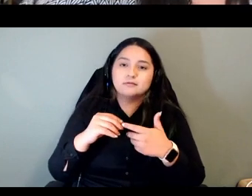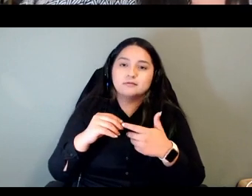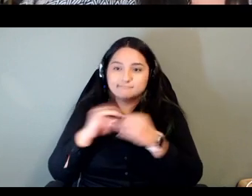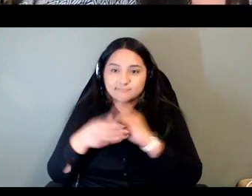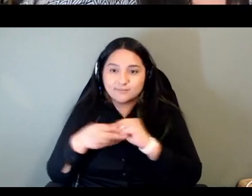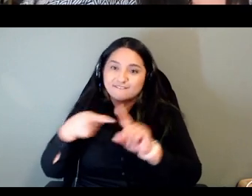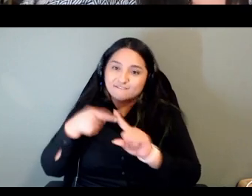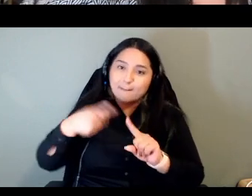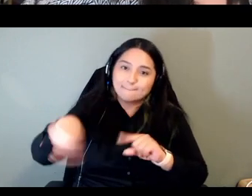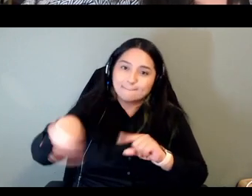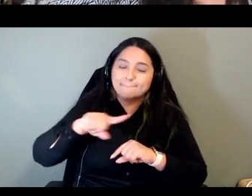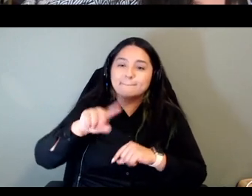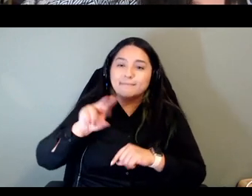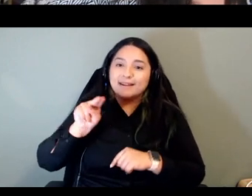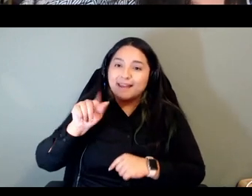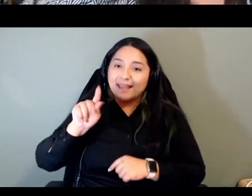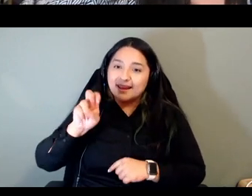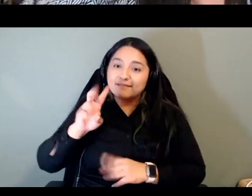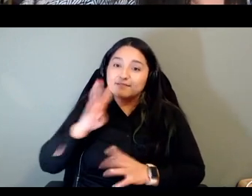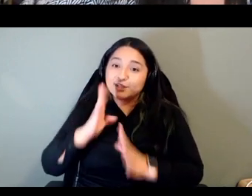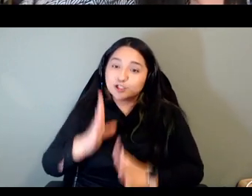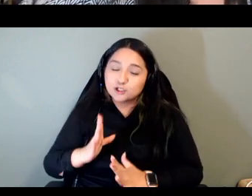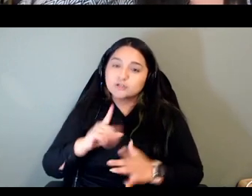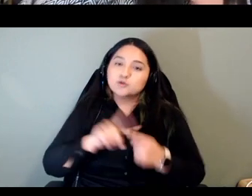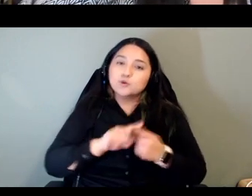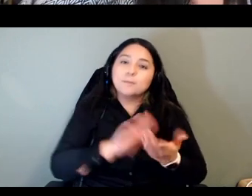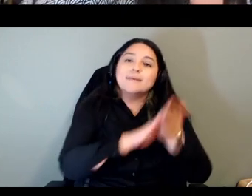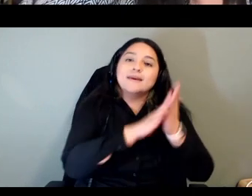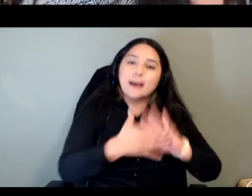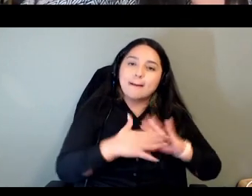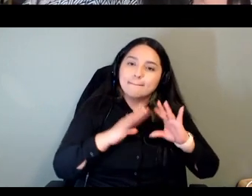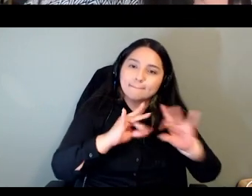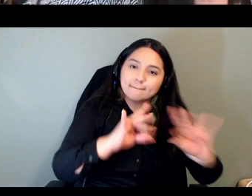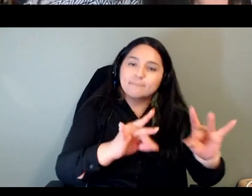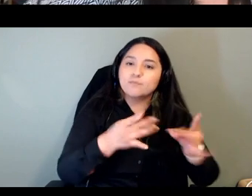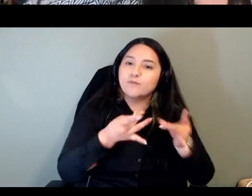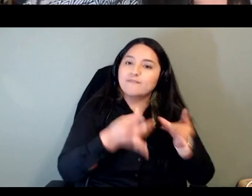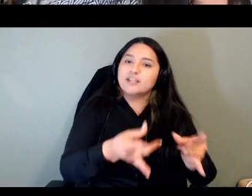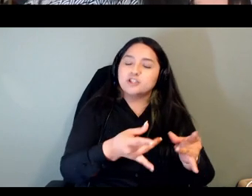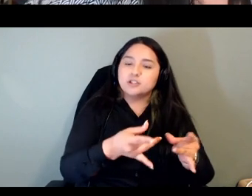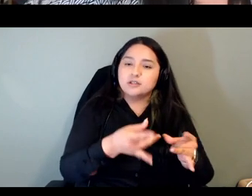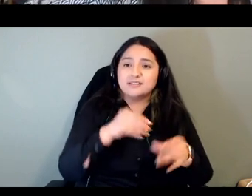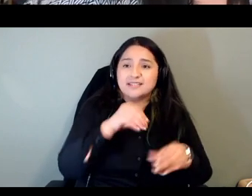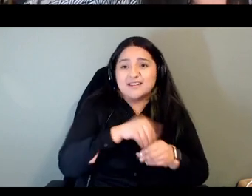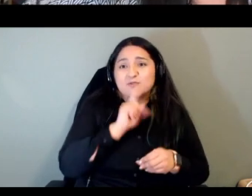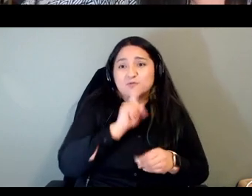speakers to become truly proficient in in a relatively short period of time as far as